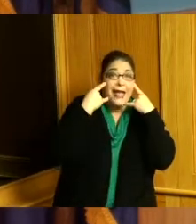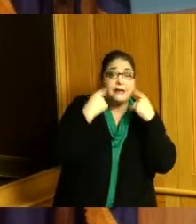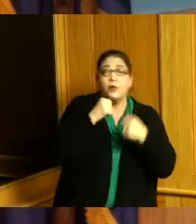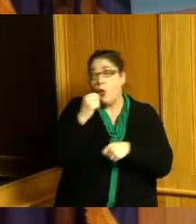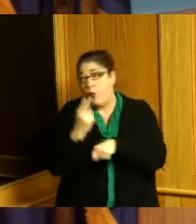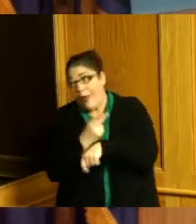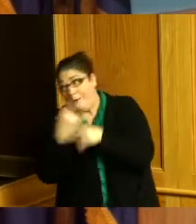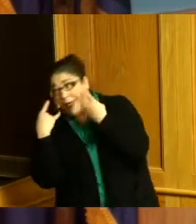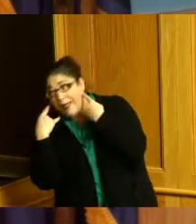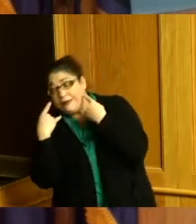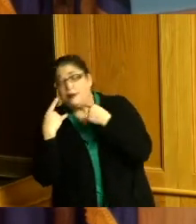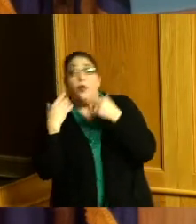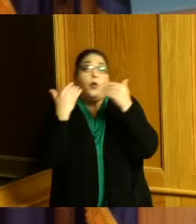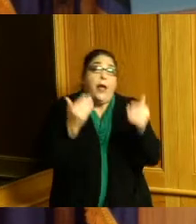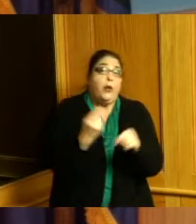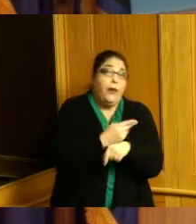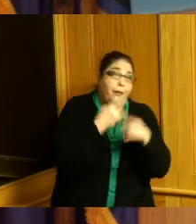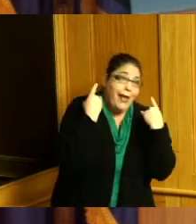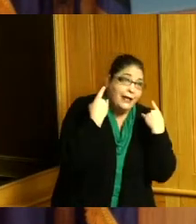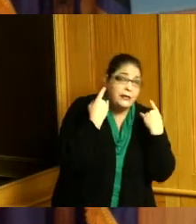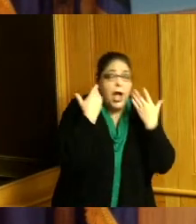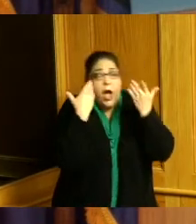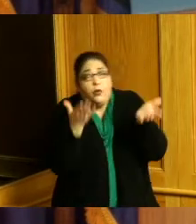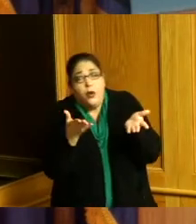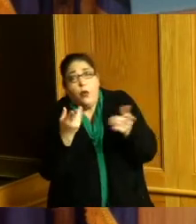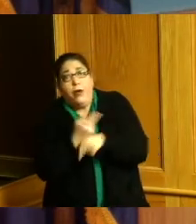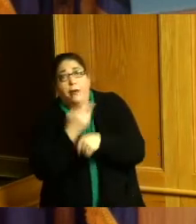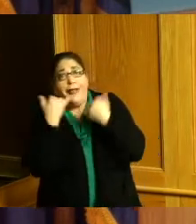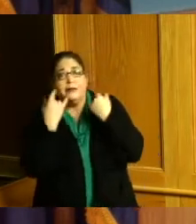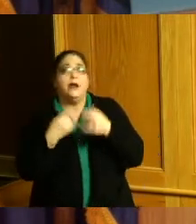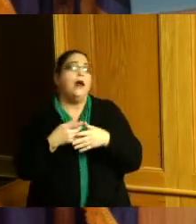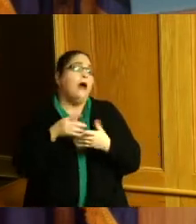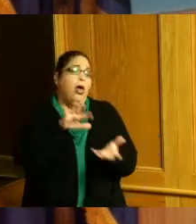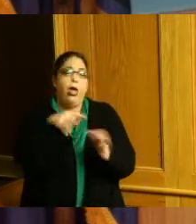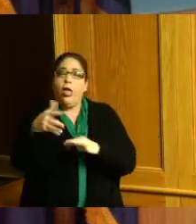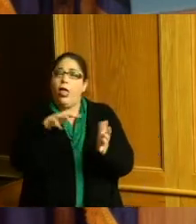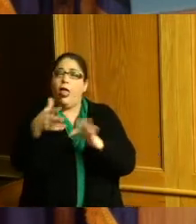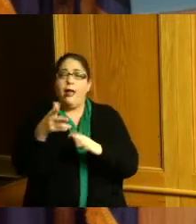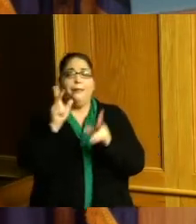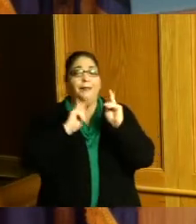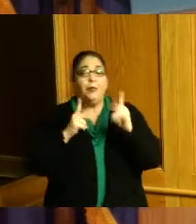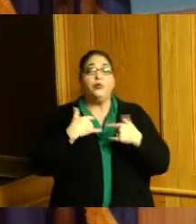it was just so much misinformation and people came out and voted and I want to thank them